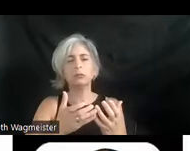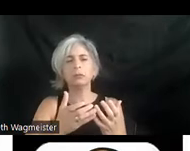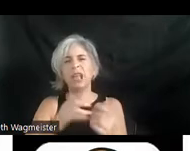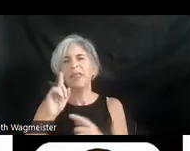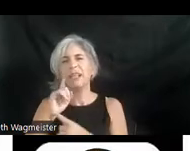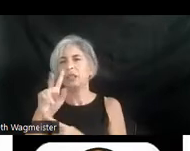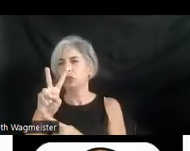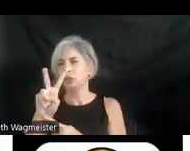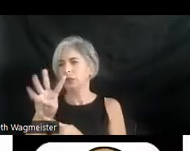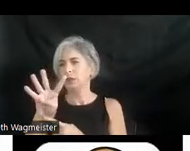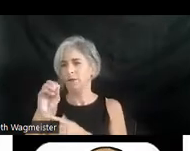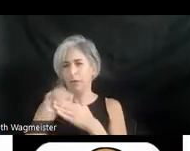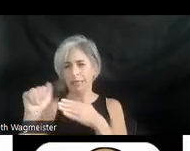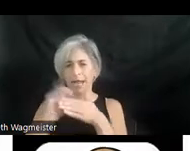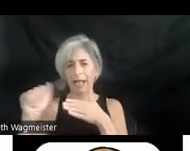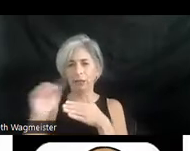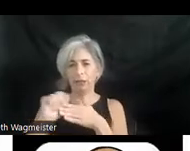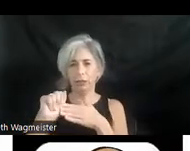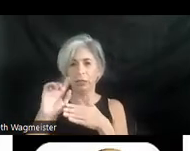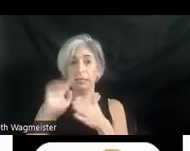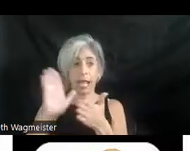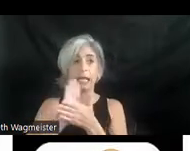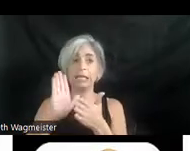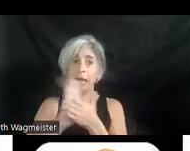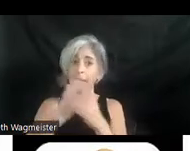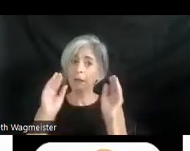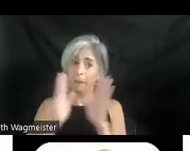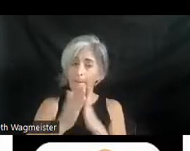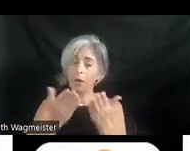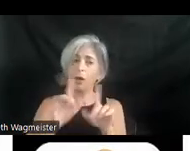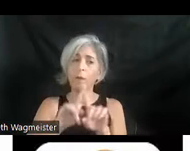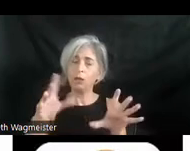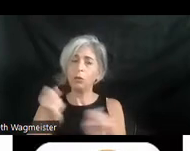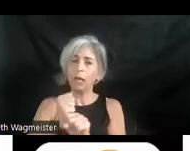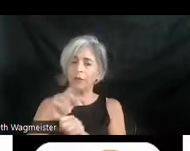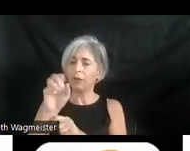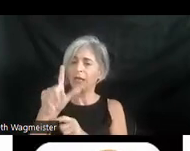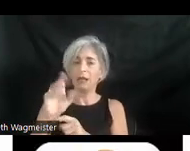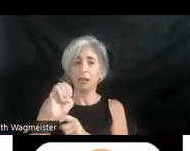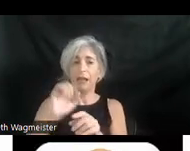or something because it's in academic treaties. But you can get it on kindle for 40 bucks. There's